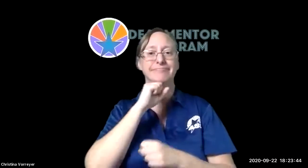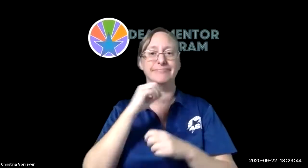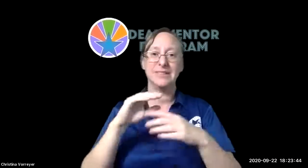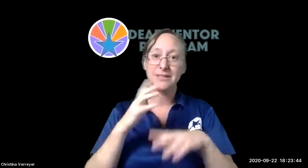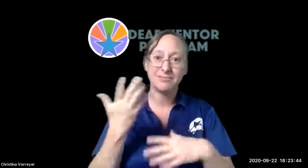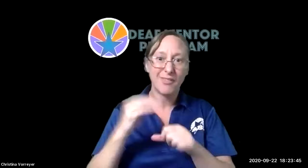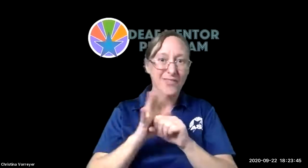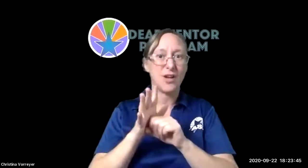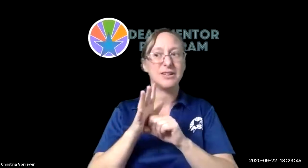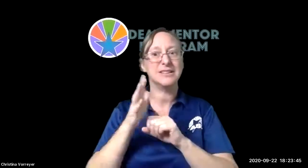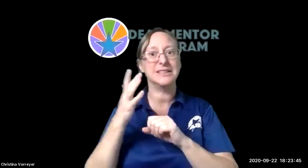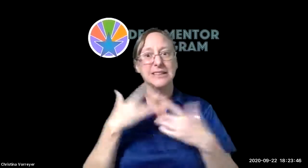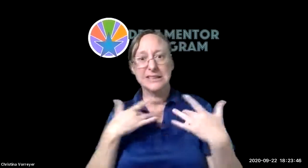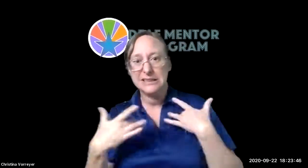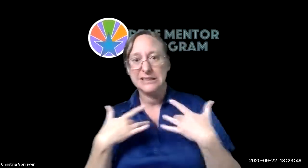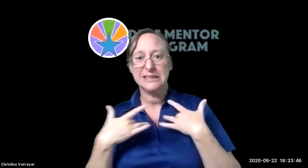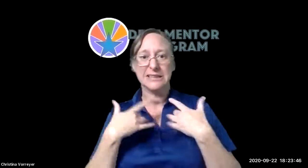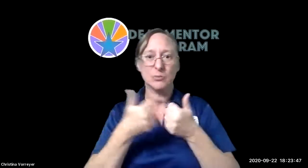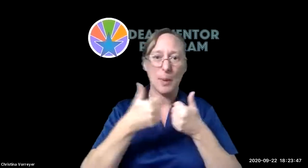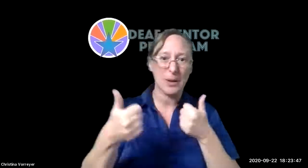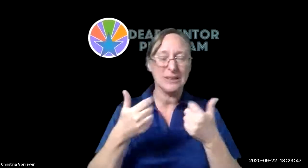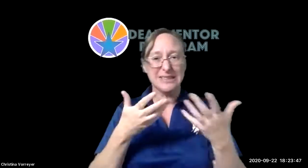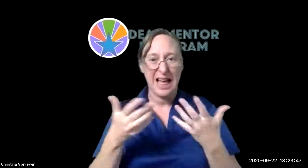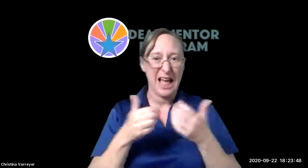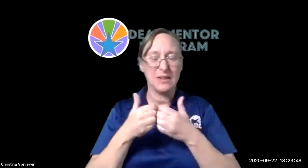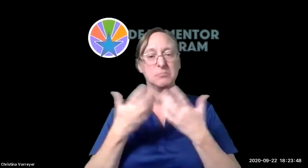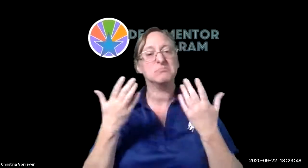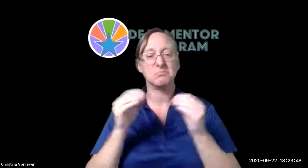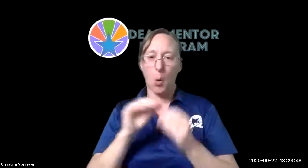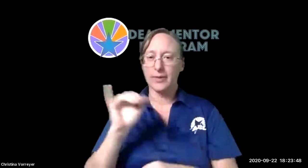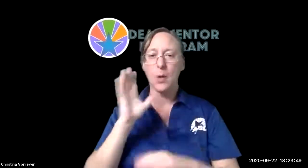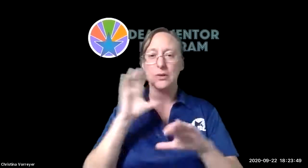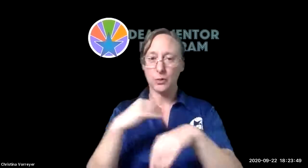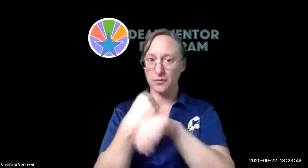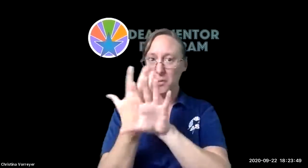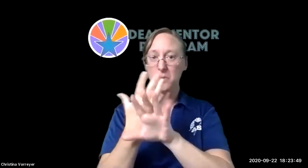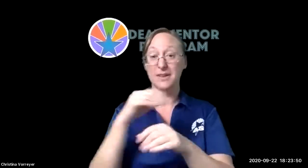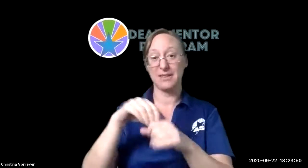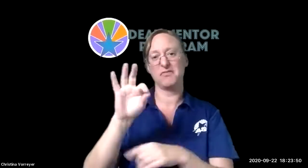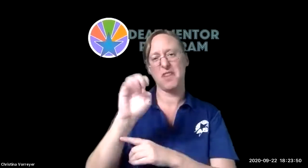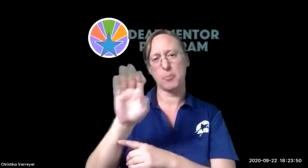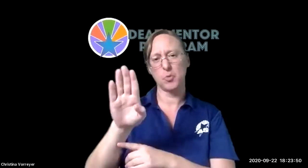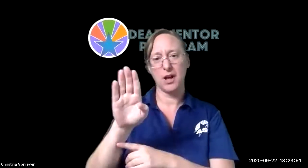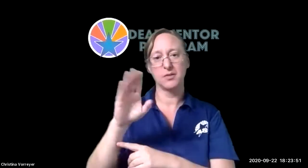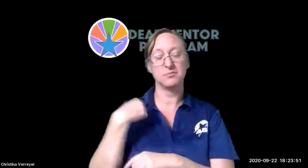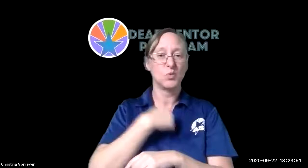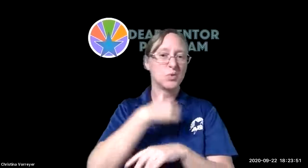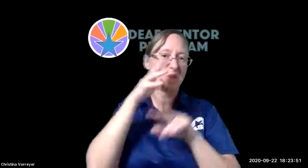but this year unfortunately with coronavirus and the concerns surrounding that